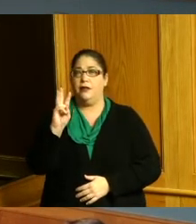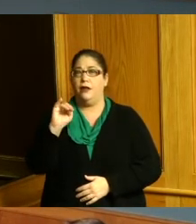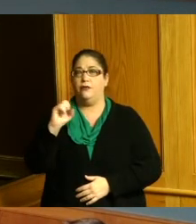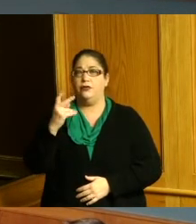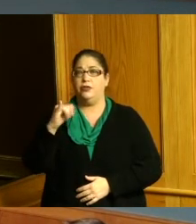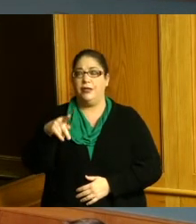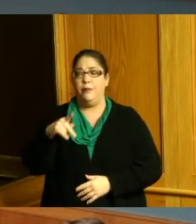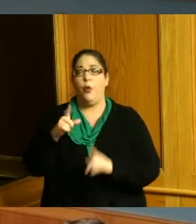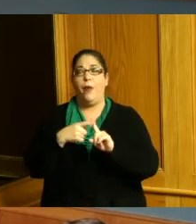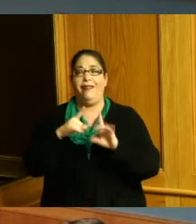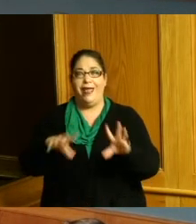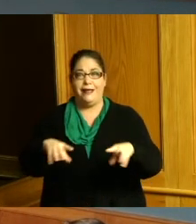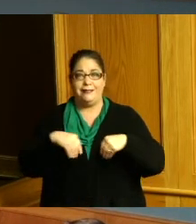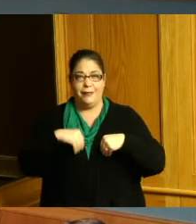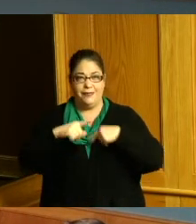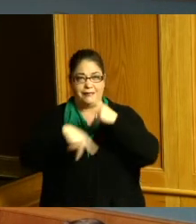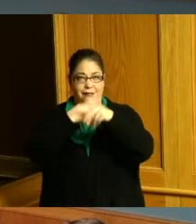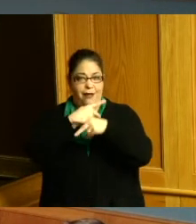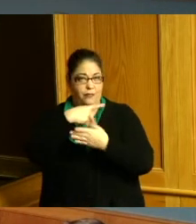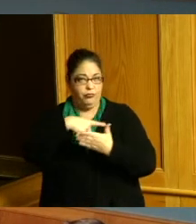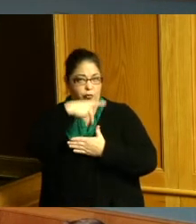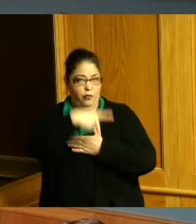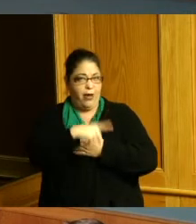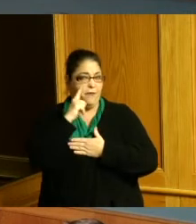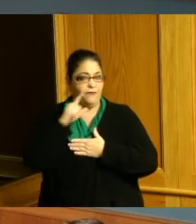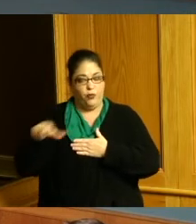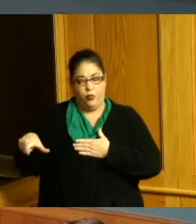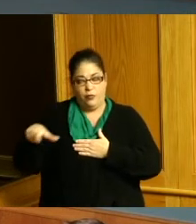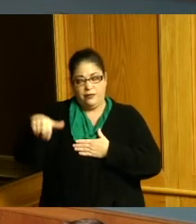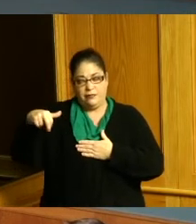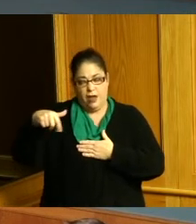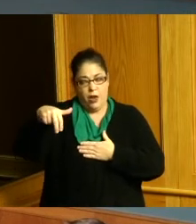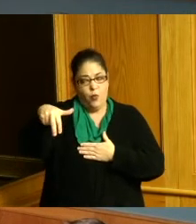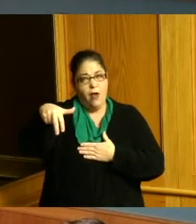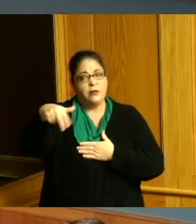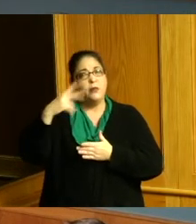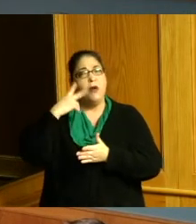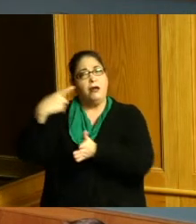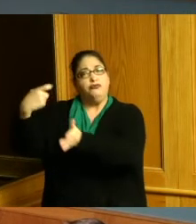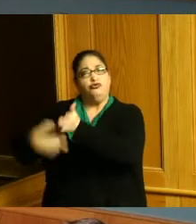program like this and said why are we charging these poor people